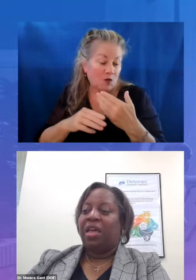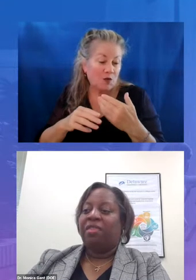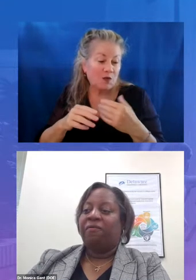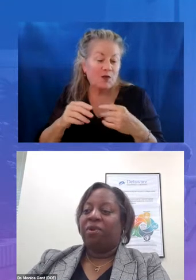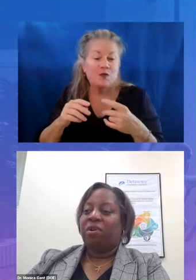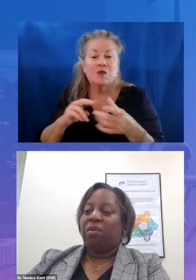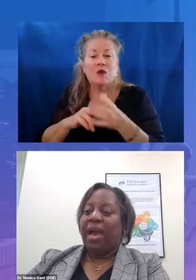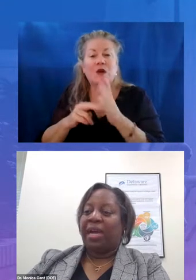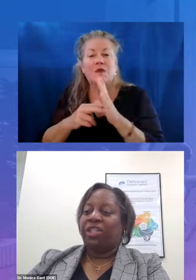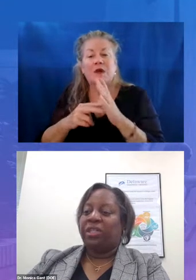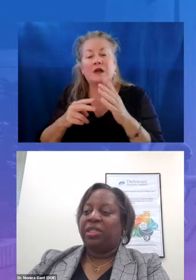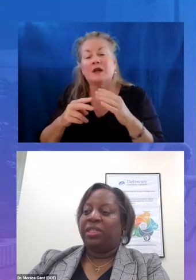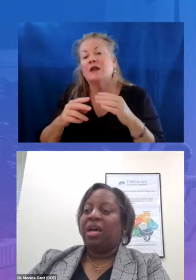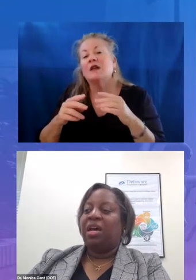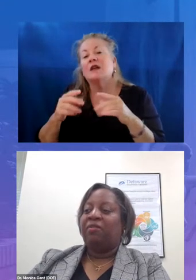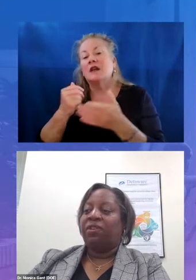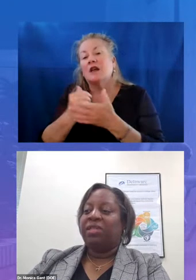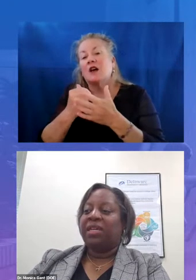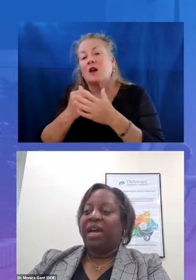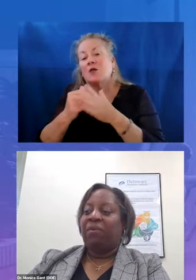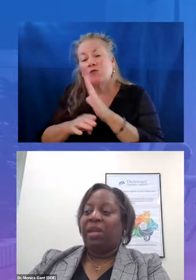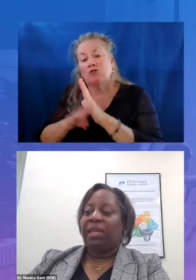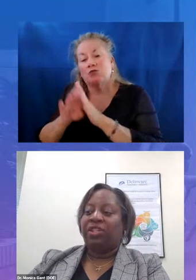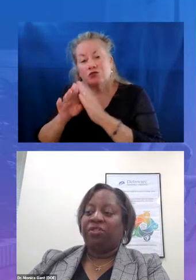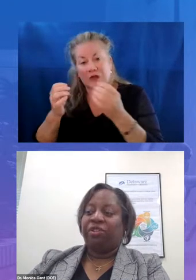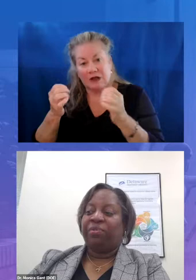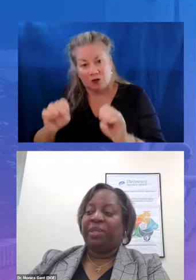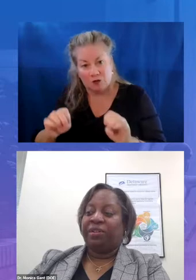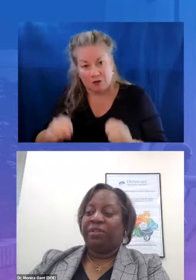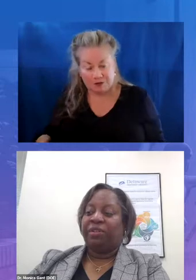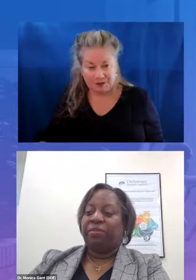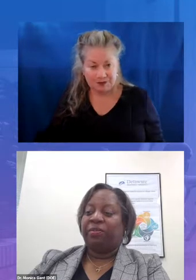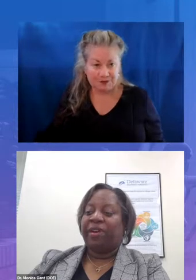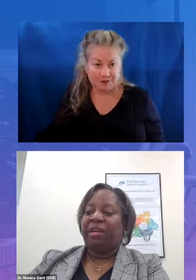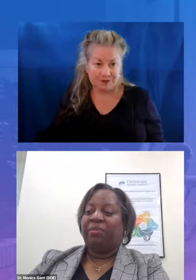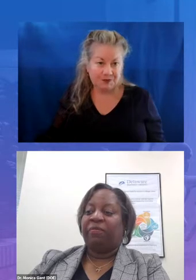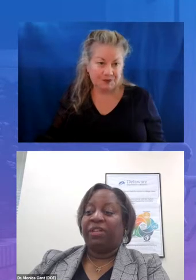the four core actions of using high quality instructional materials providing professional